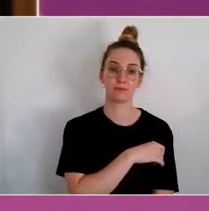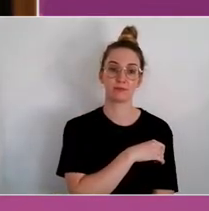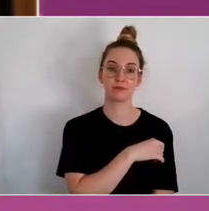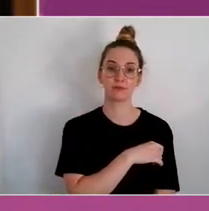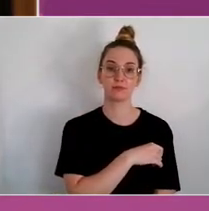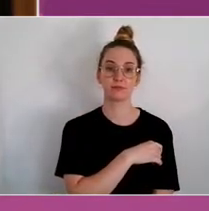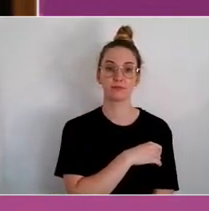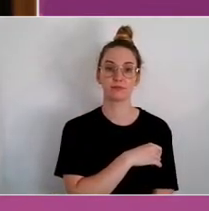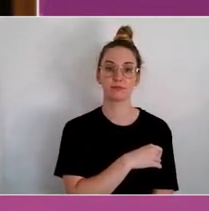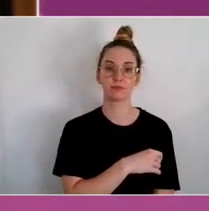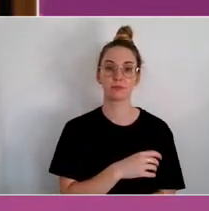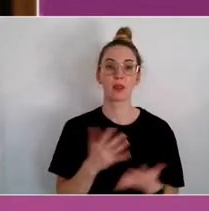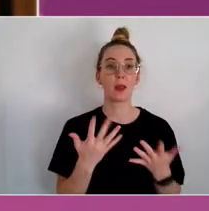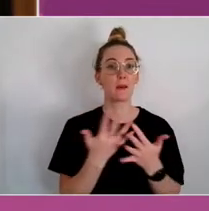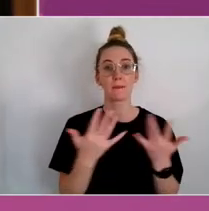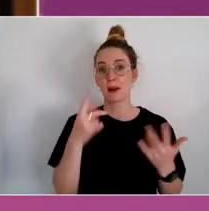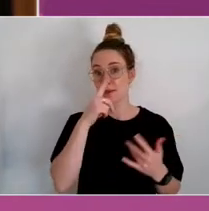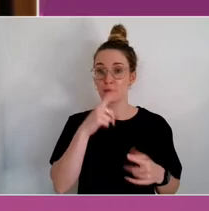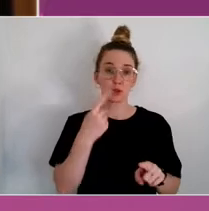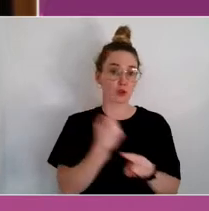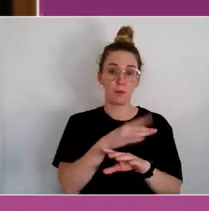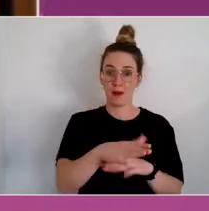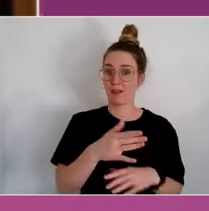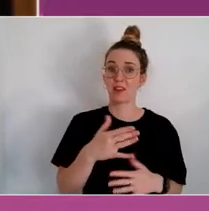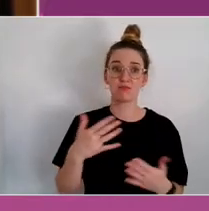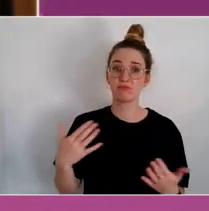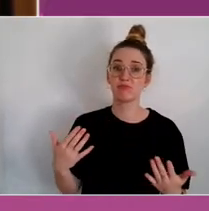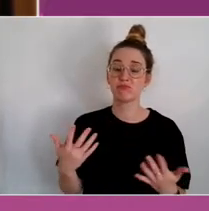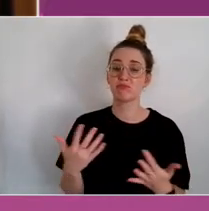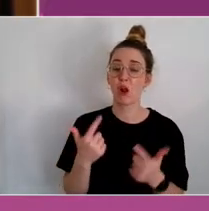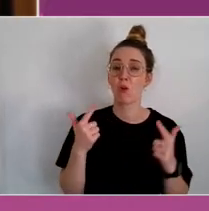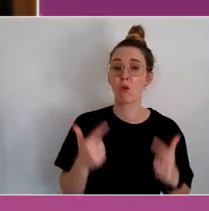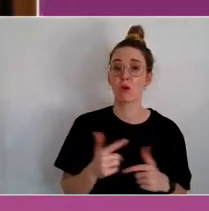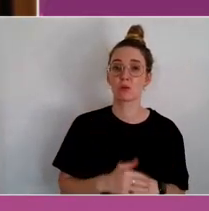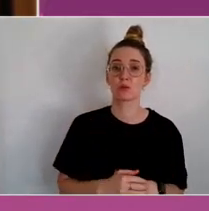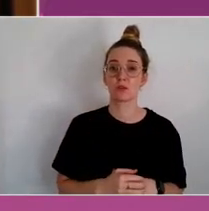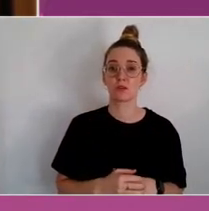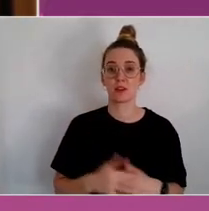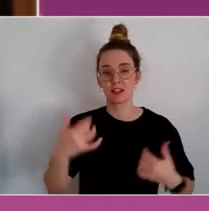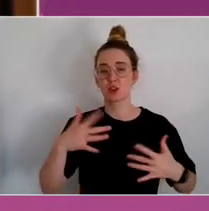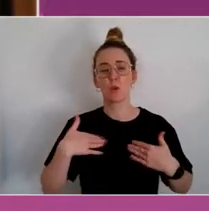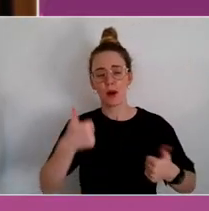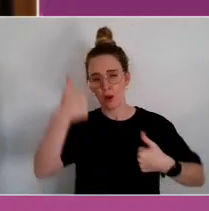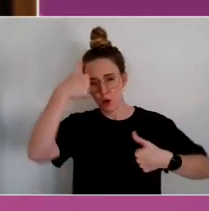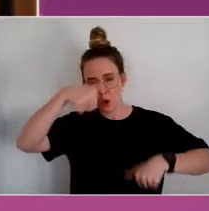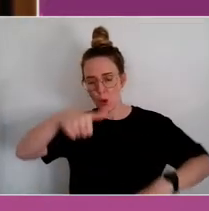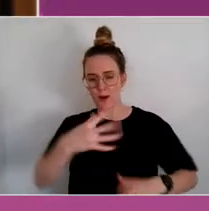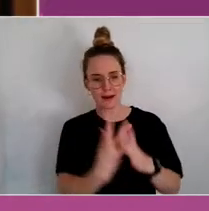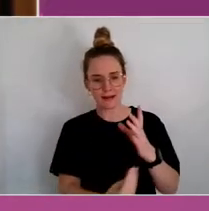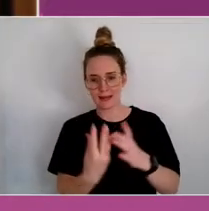I think there's a sort of fairly well known gaps between knowledge translation and we